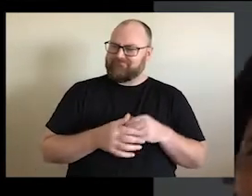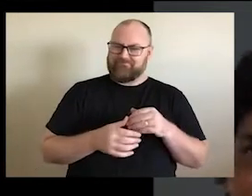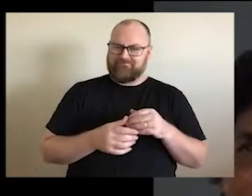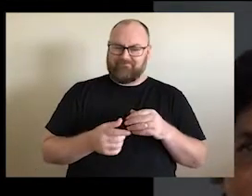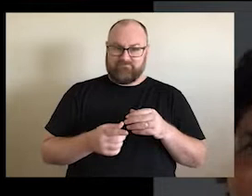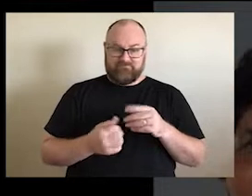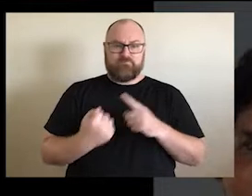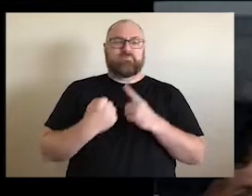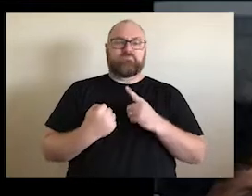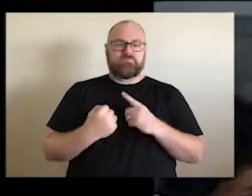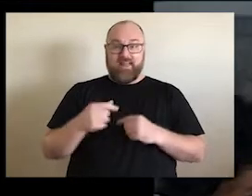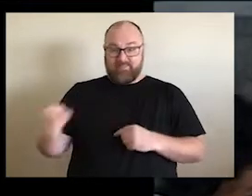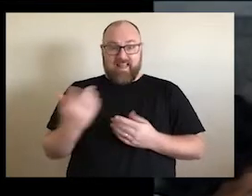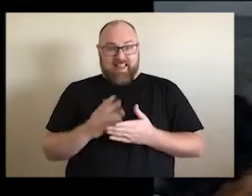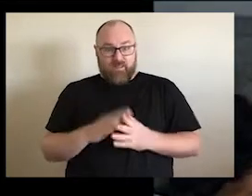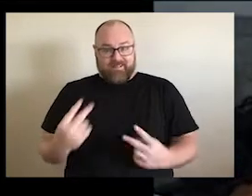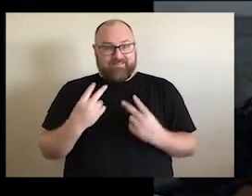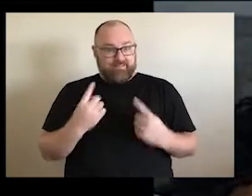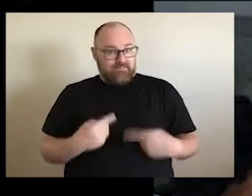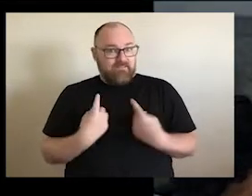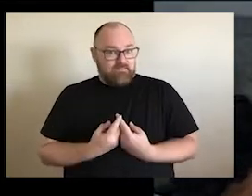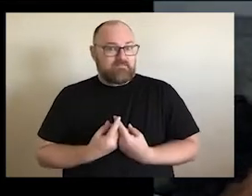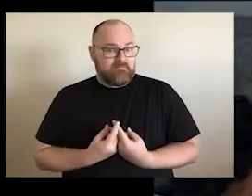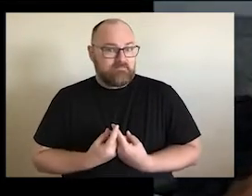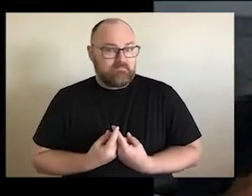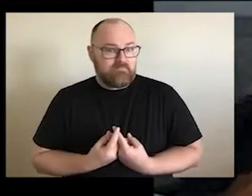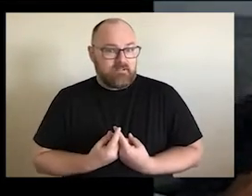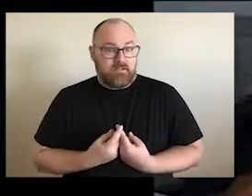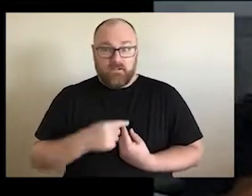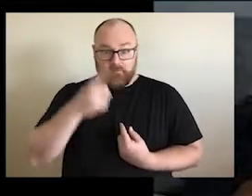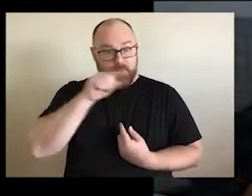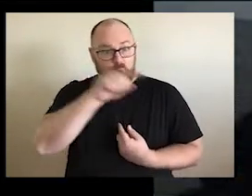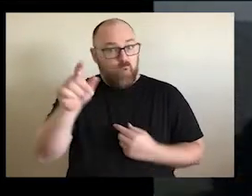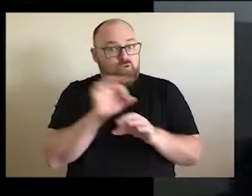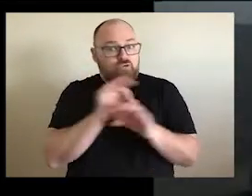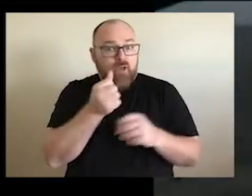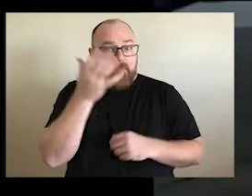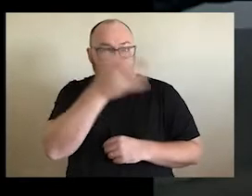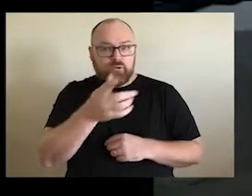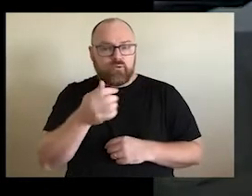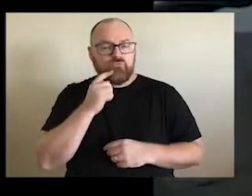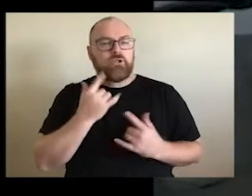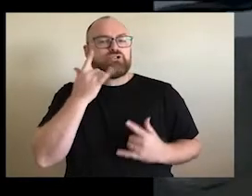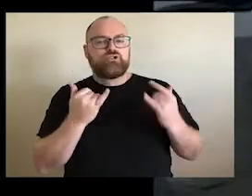hit me but this how they see you, you know, and a lot of non-Aboriginal people out there, judge us